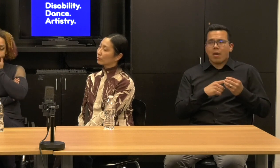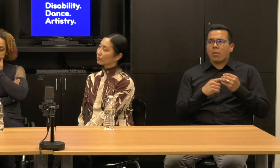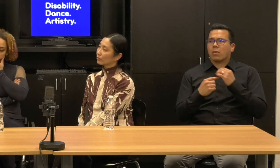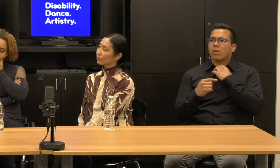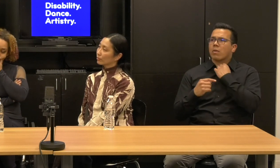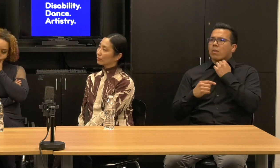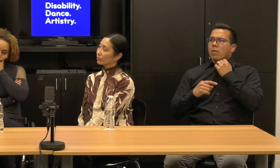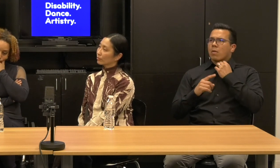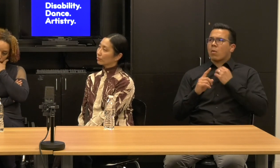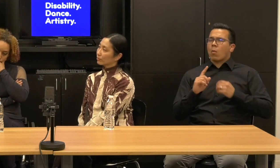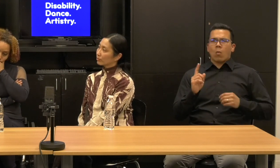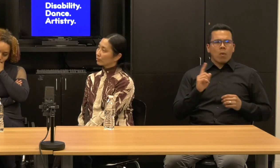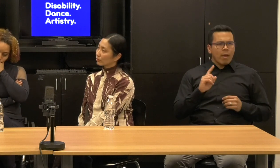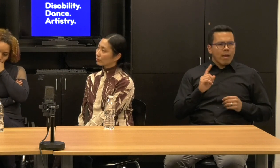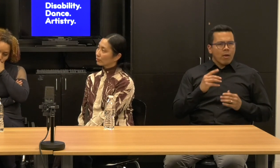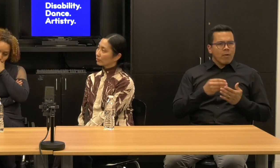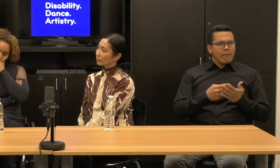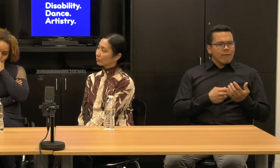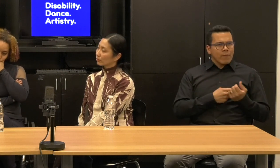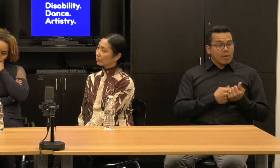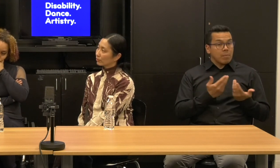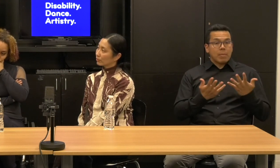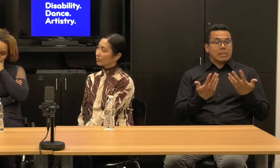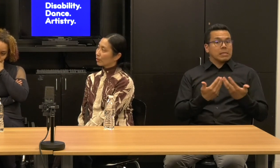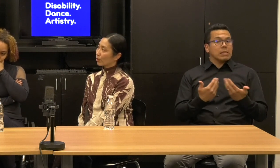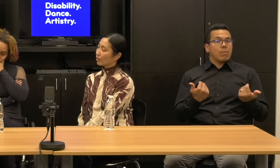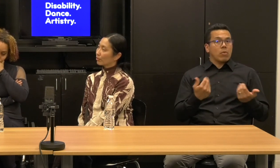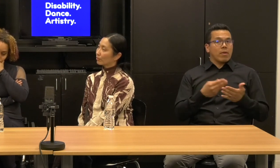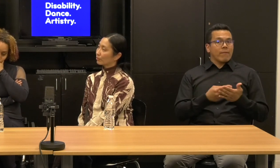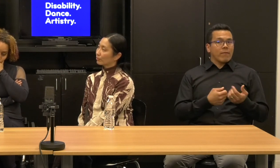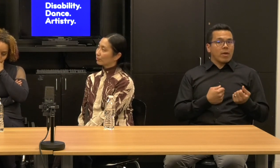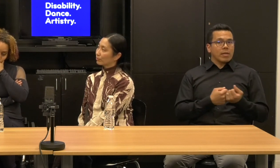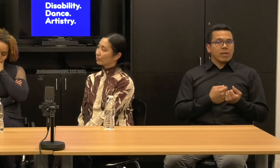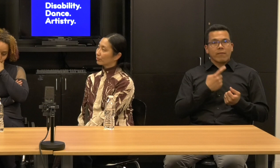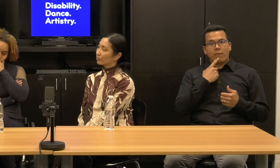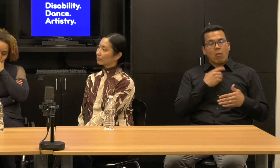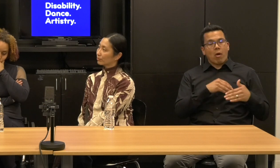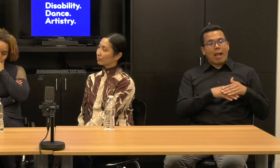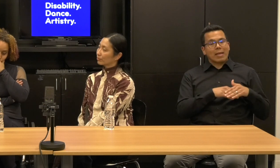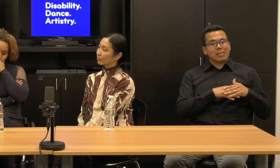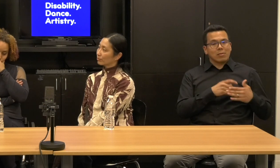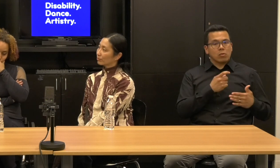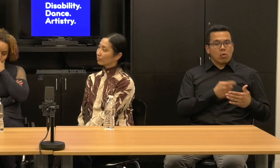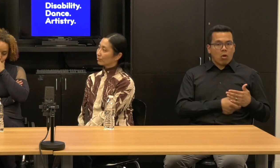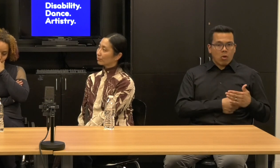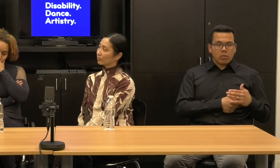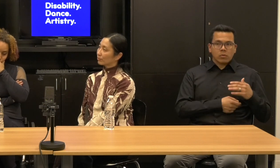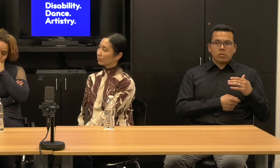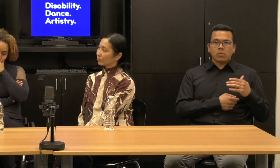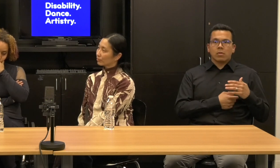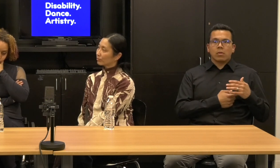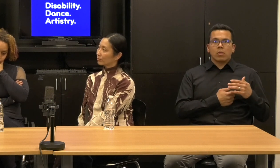of funding, maybe separating them right for or access costs that might be, standalone